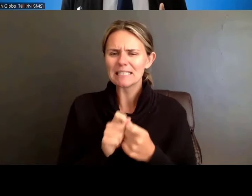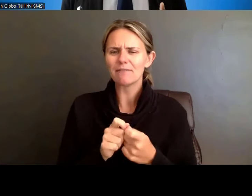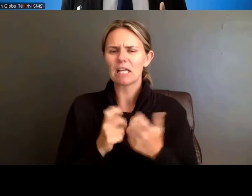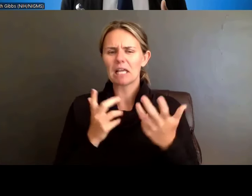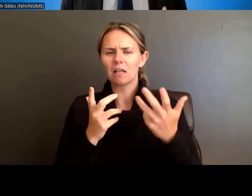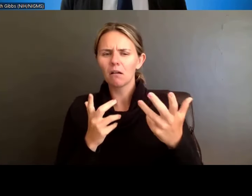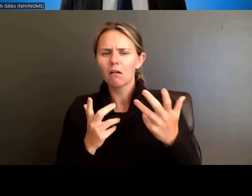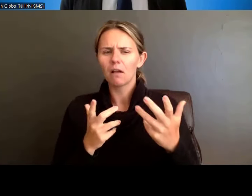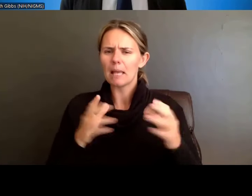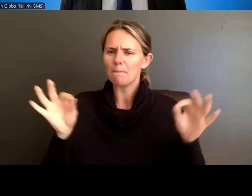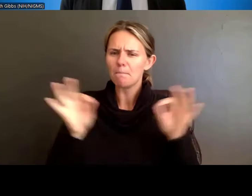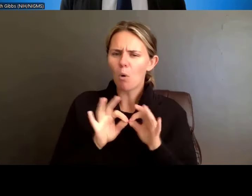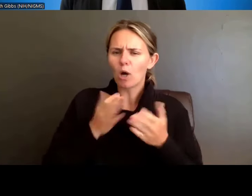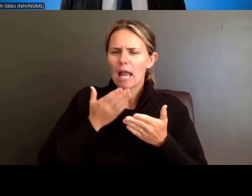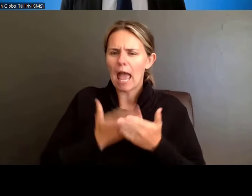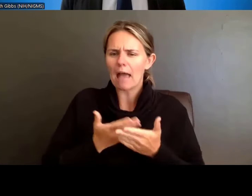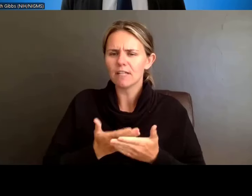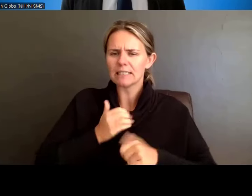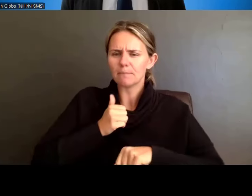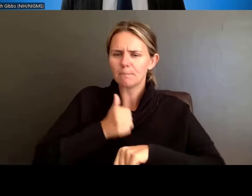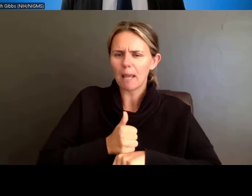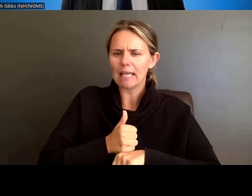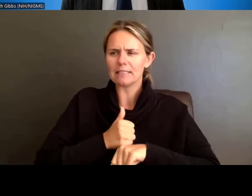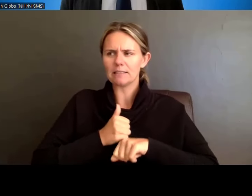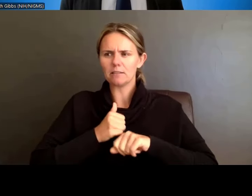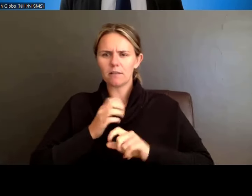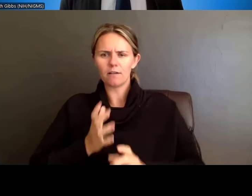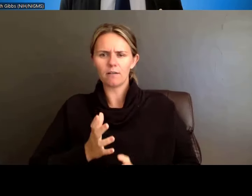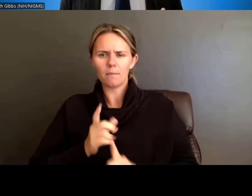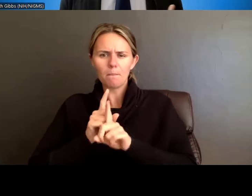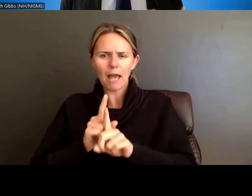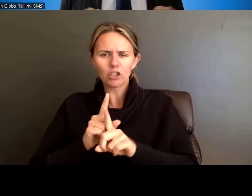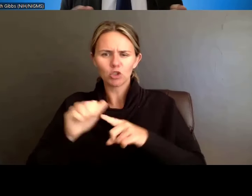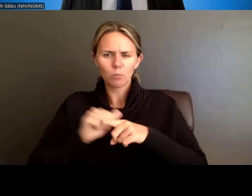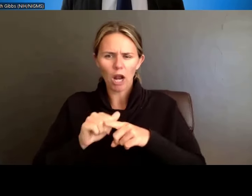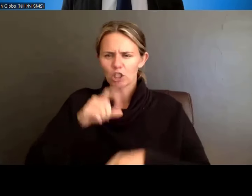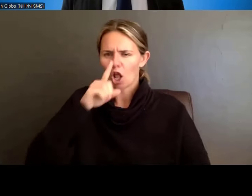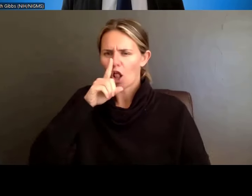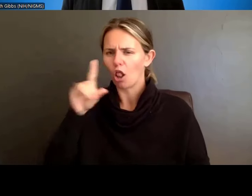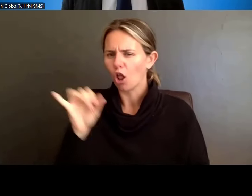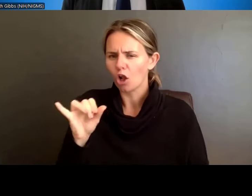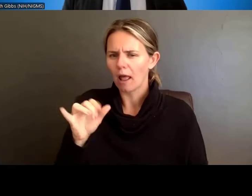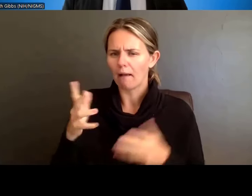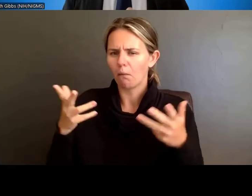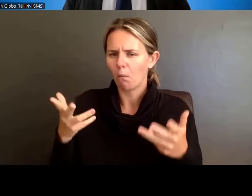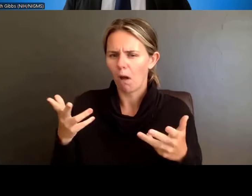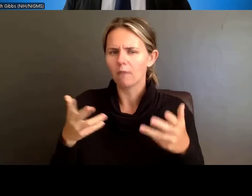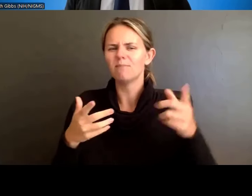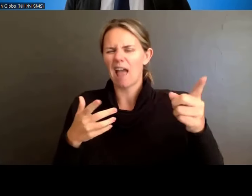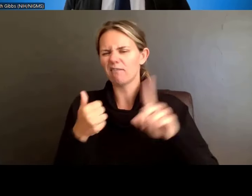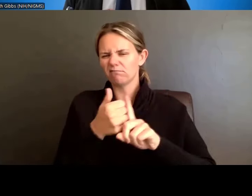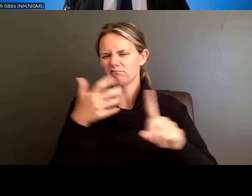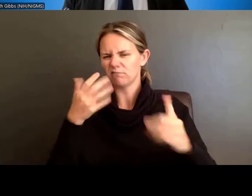and evidence-informed mentorship practices, but things including aligning expectations; how to make sure the faculty mentors